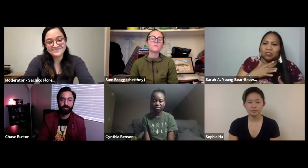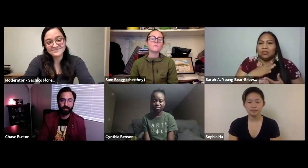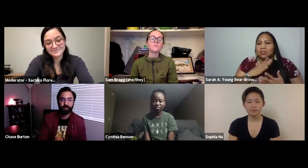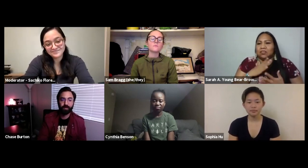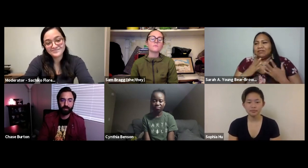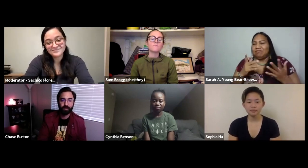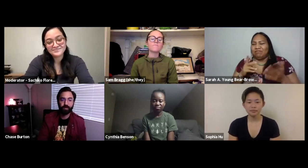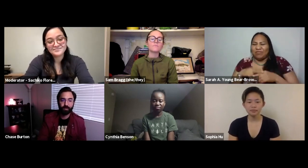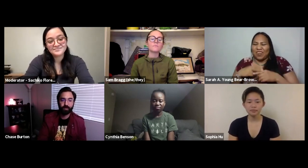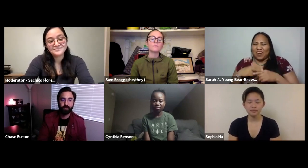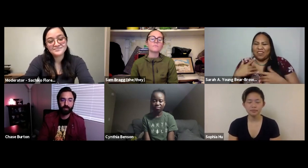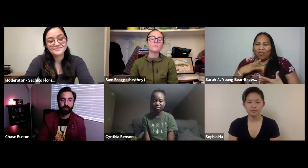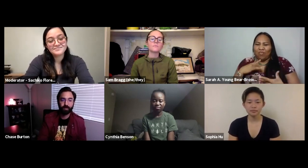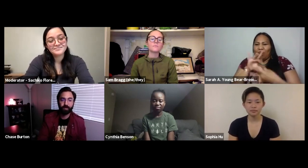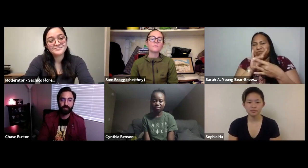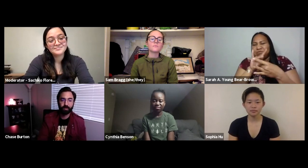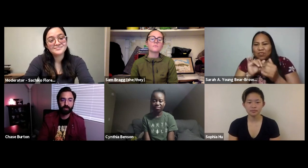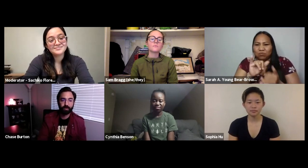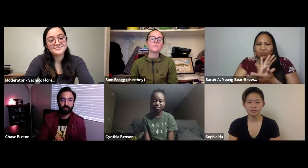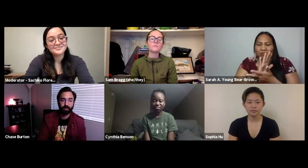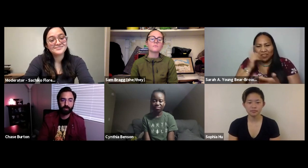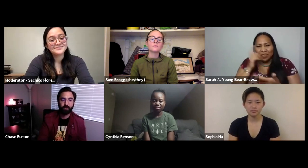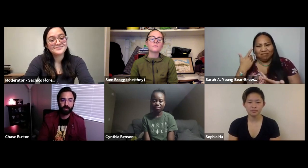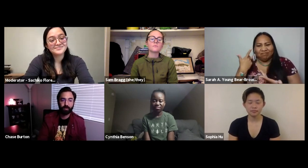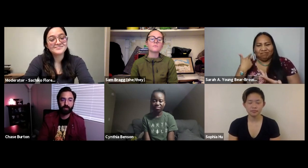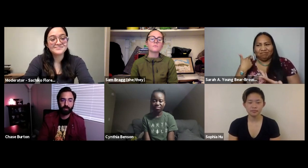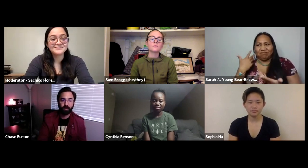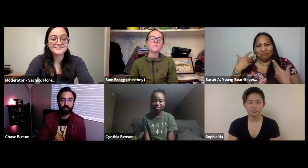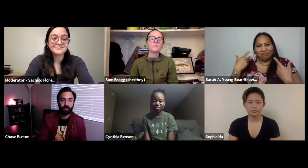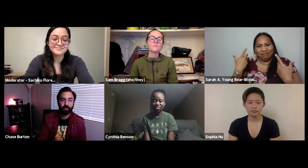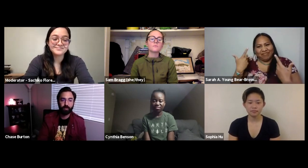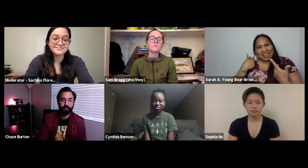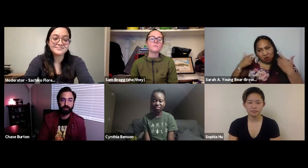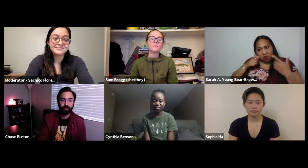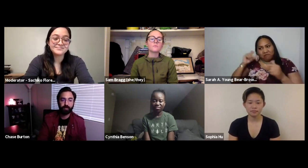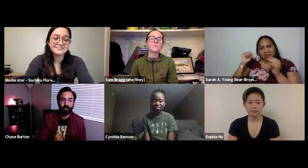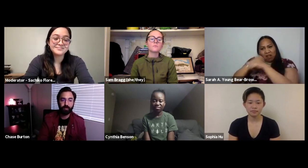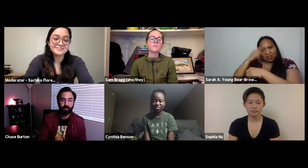angry. There were other times that I just really feel like I connected to the movie